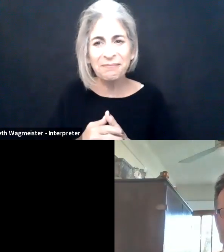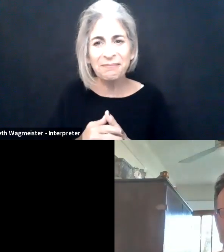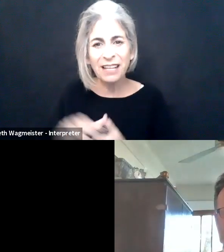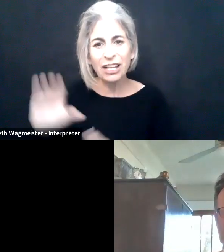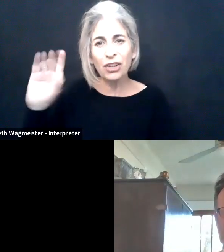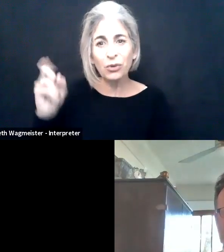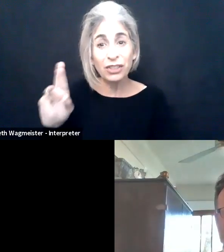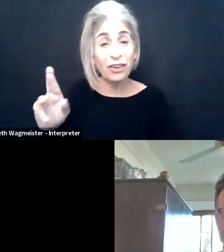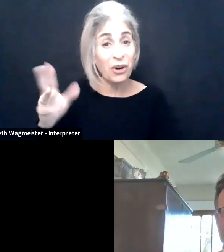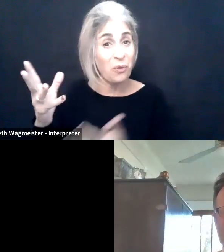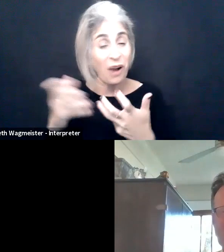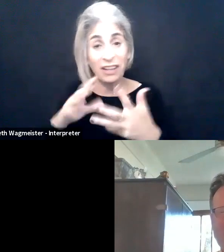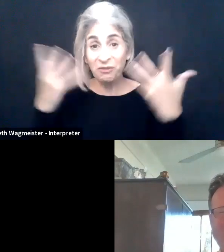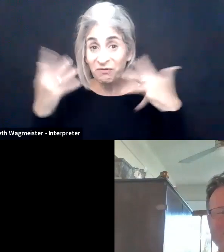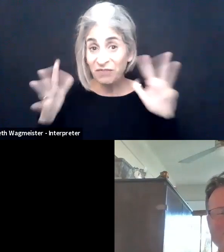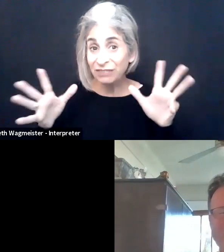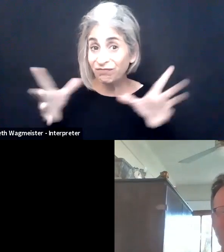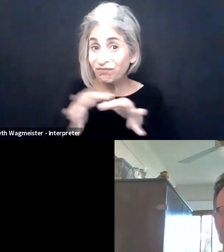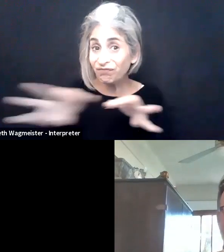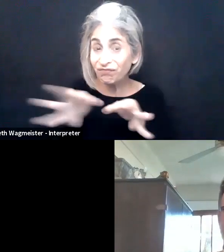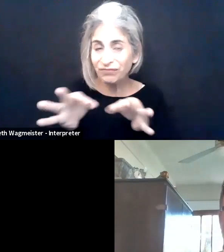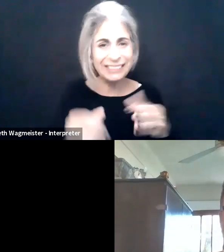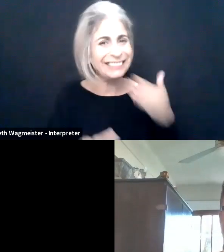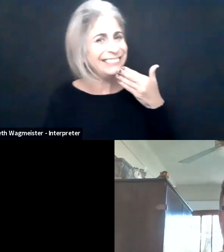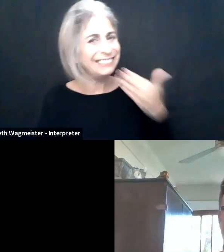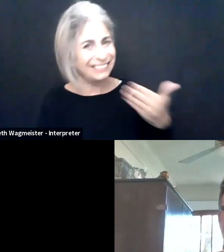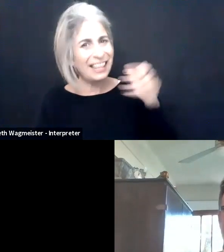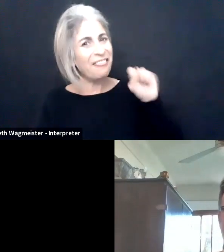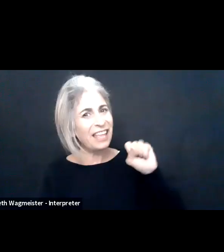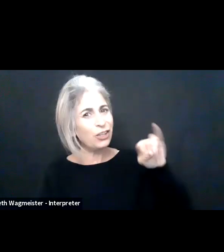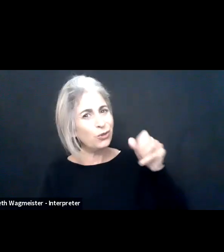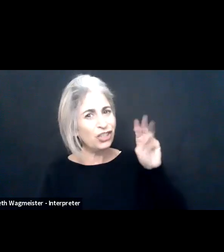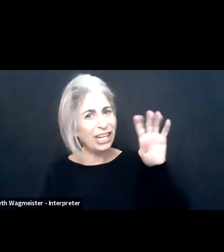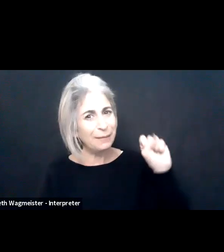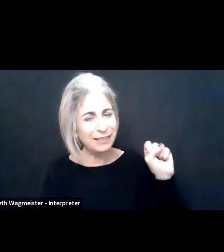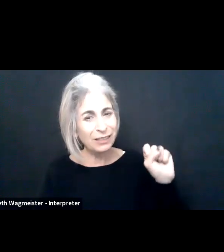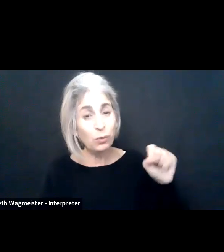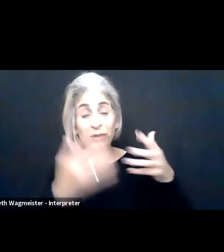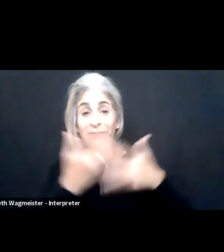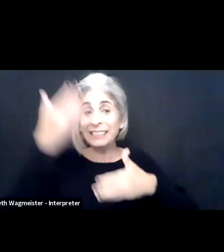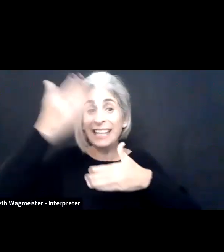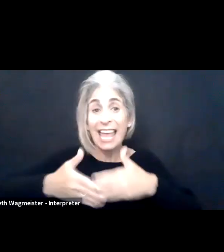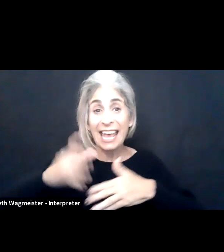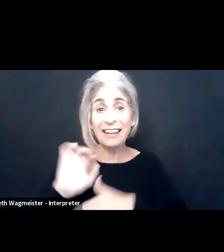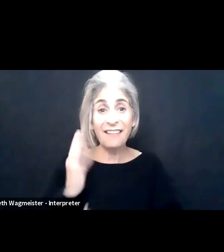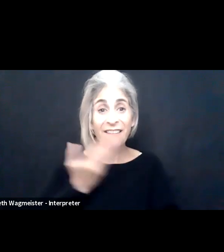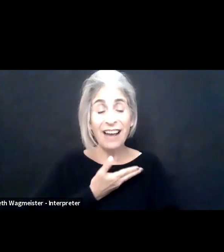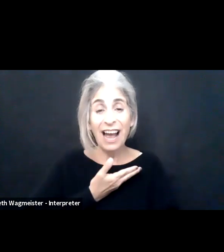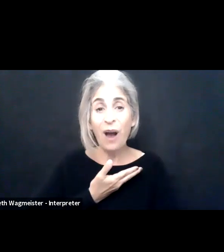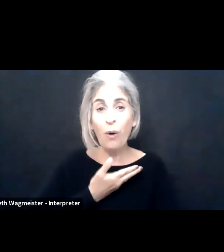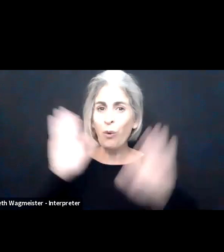work and there's a link to the project page. With that -- axel or Christopher, I don't know if one of you want today wrap up. Christopher: Yes, thank you, James.